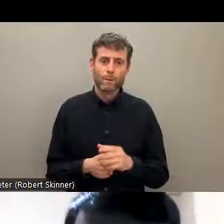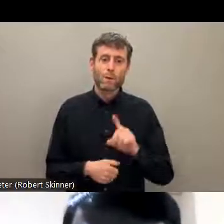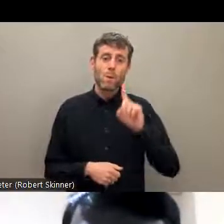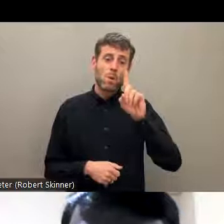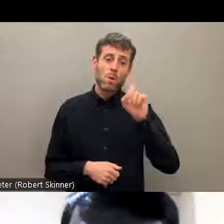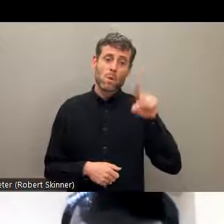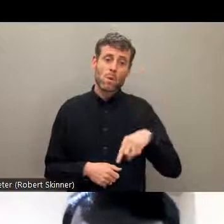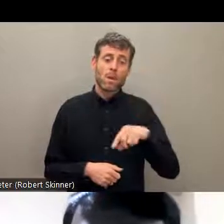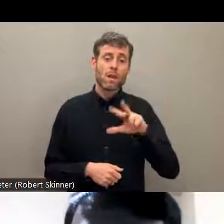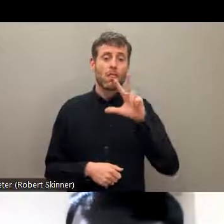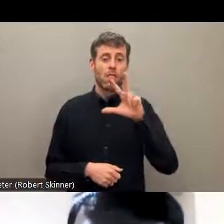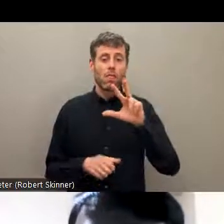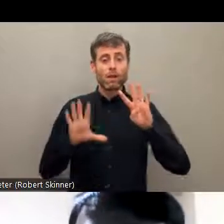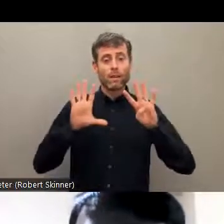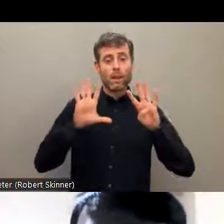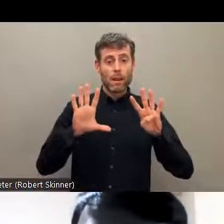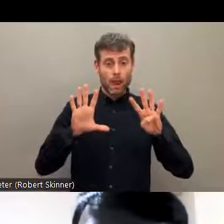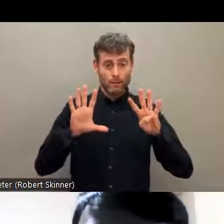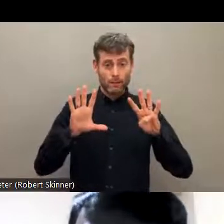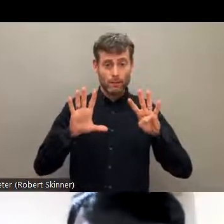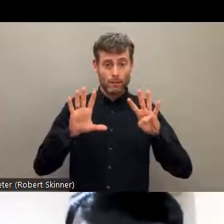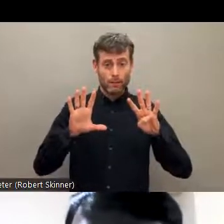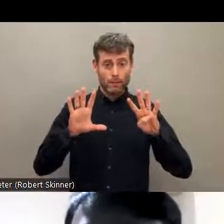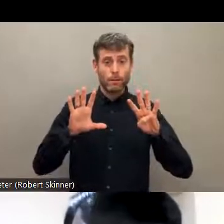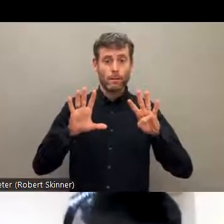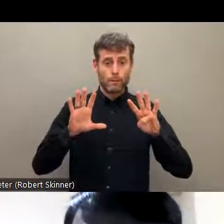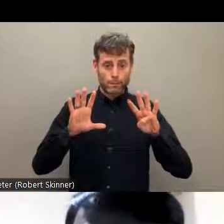participation, there is one persons with disabilities